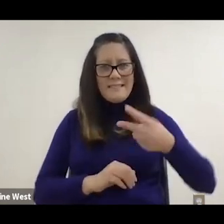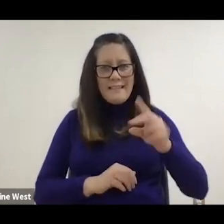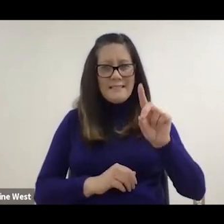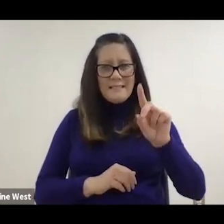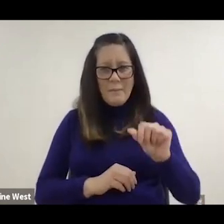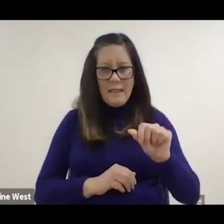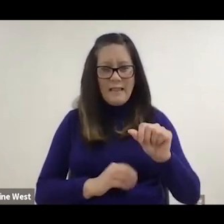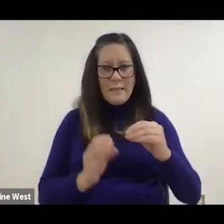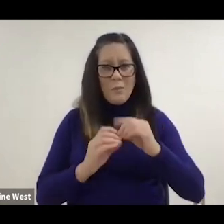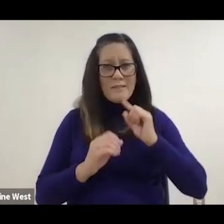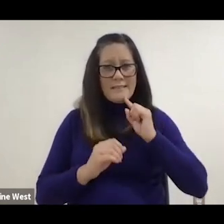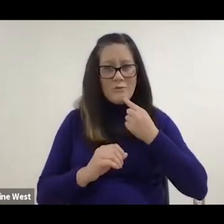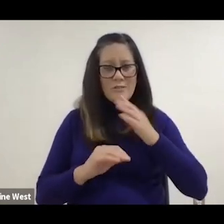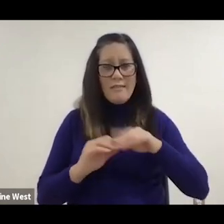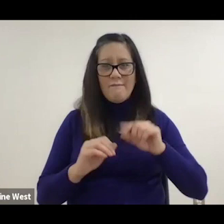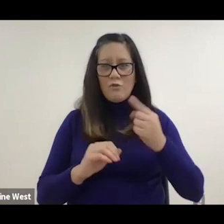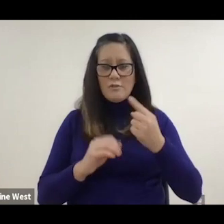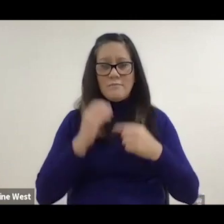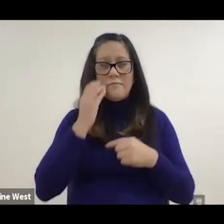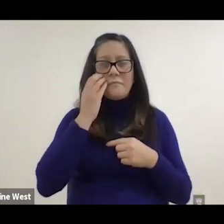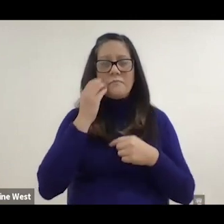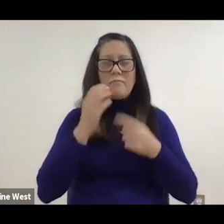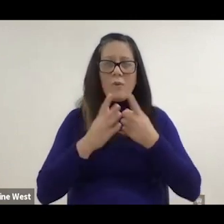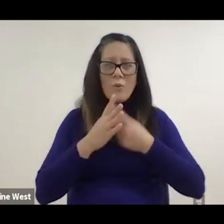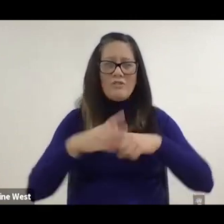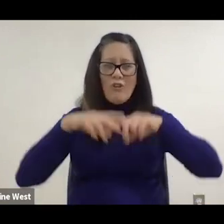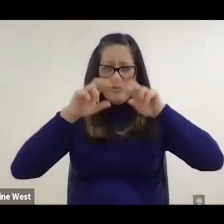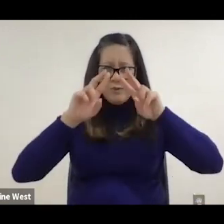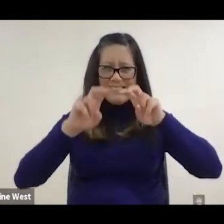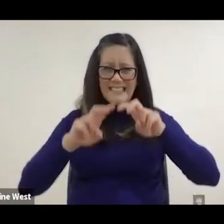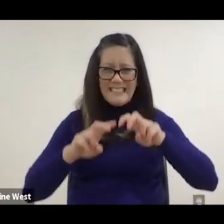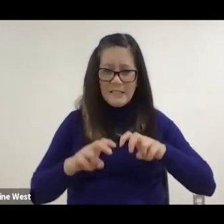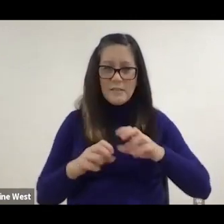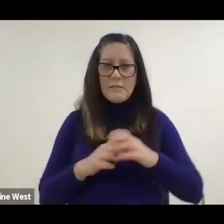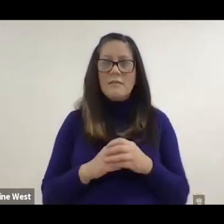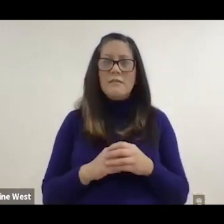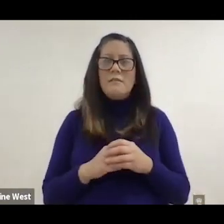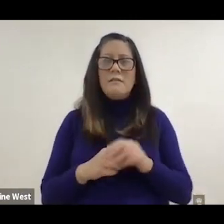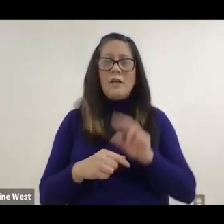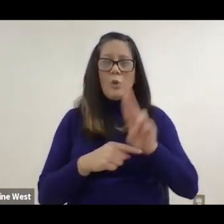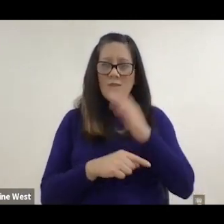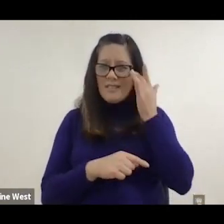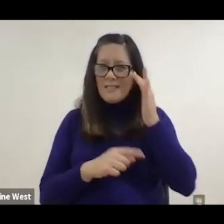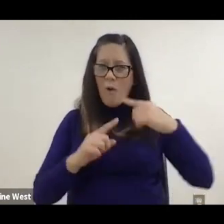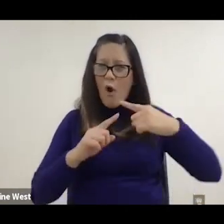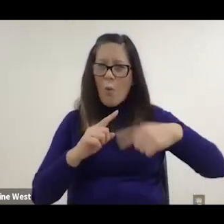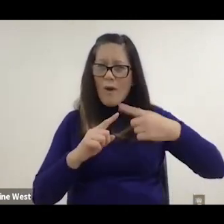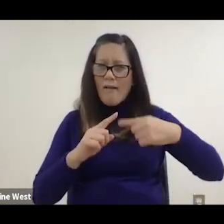severe than their original disability. And so we started to look at that and understand using